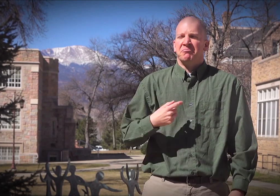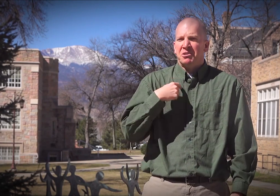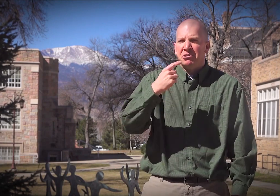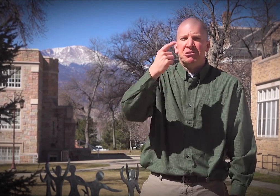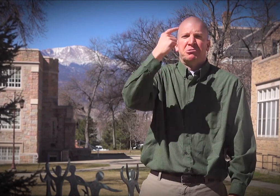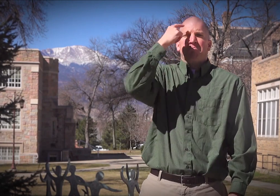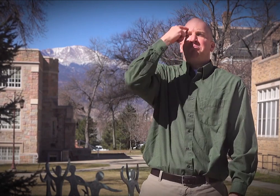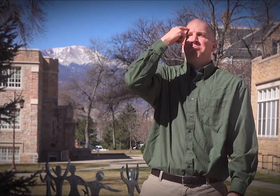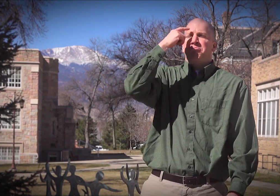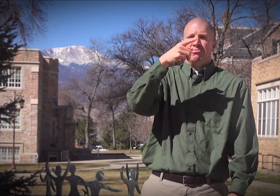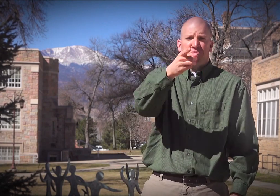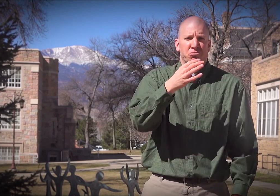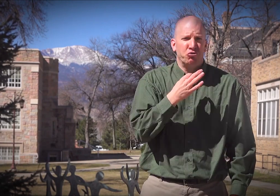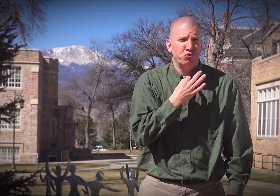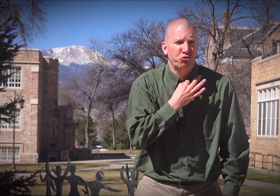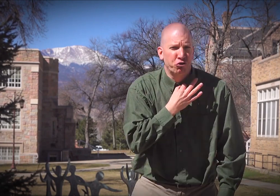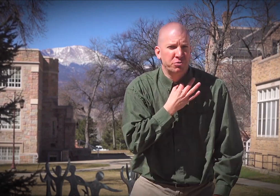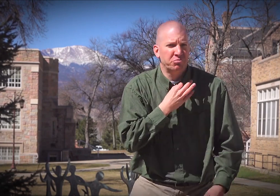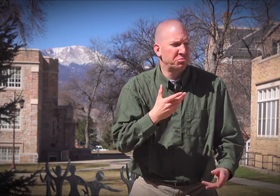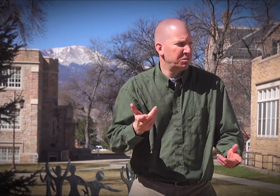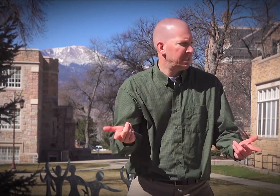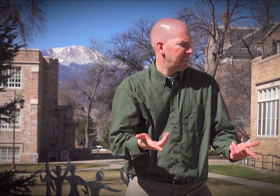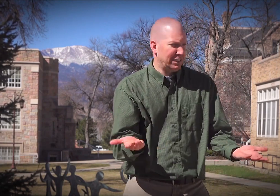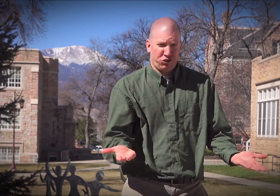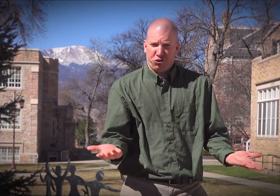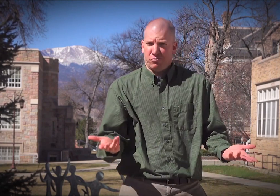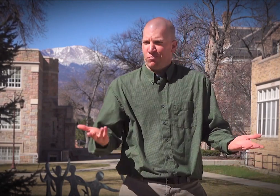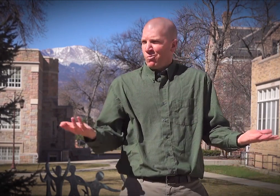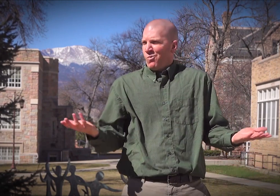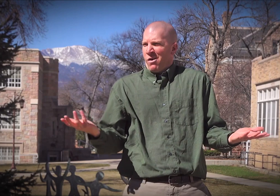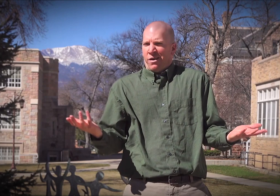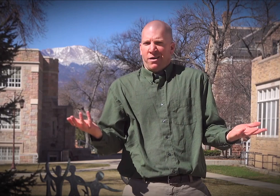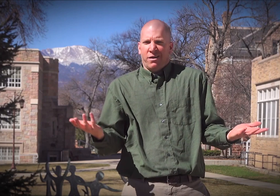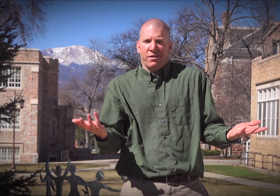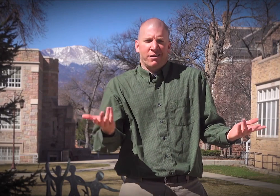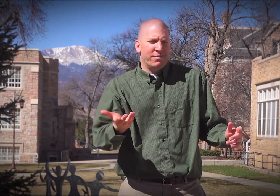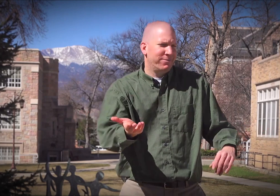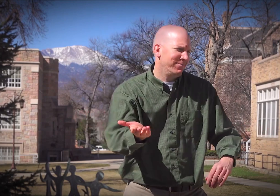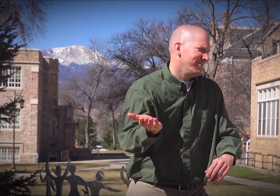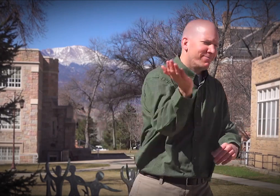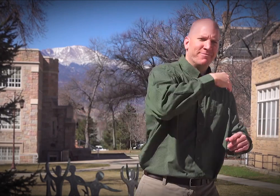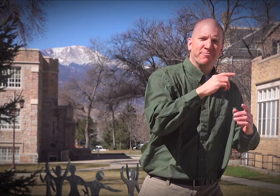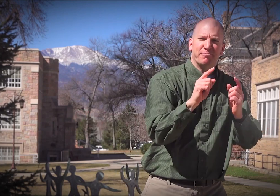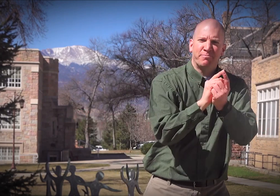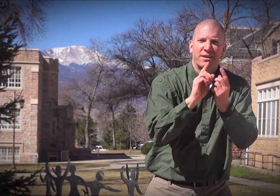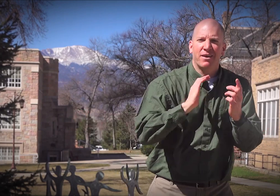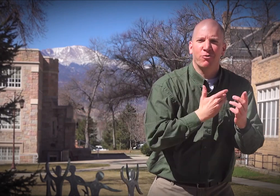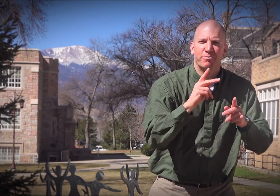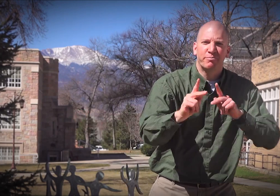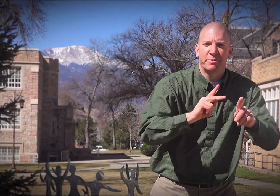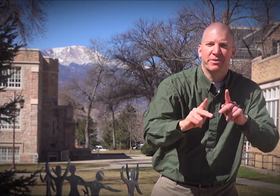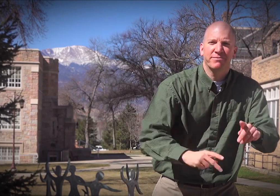You may be wondering what it's like here at CSDB. Let's go talk to some of the people who know firsthand.